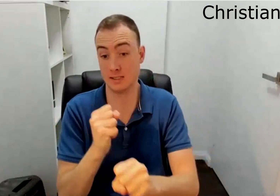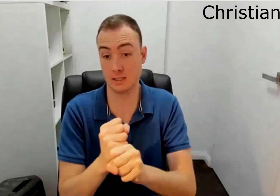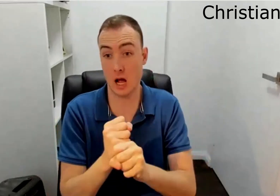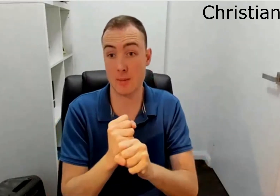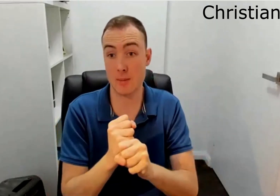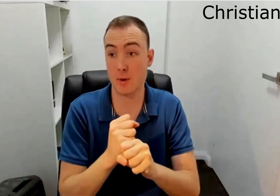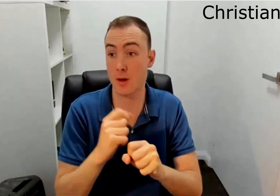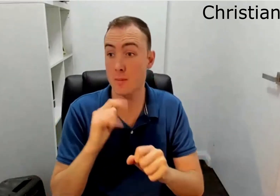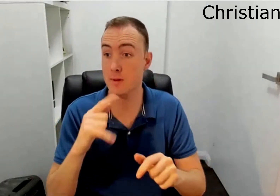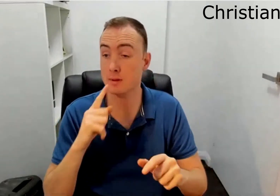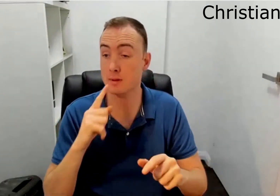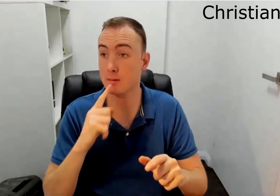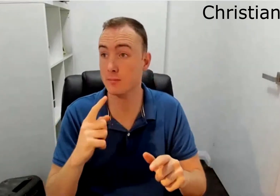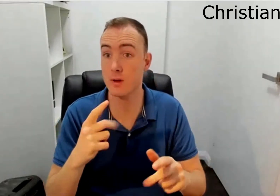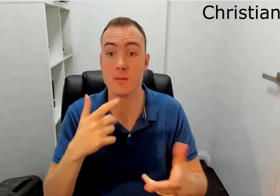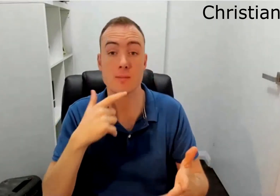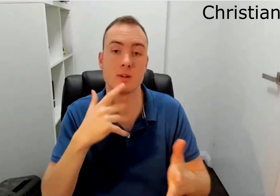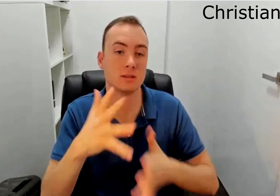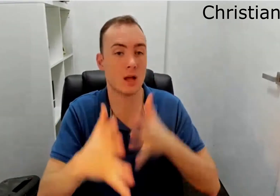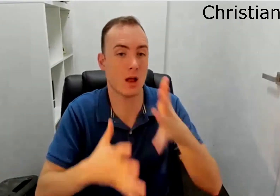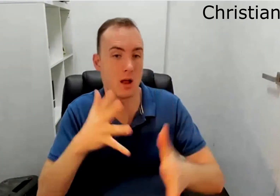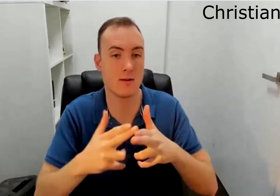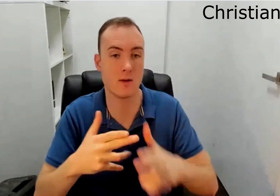body language which elicits tone and expression